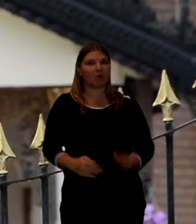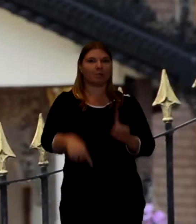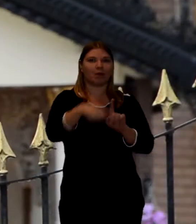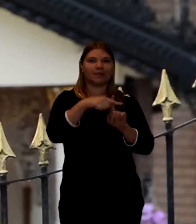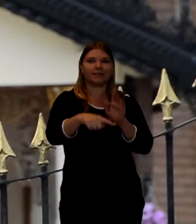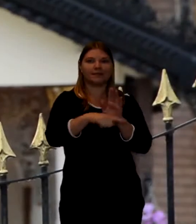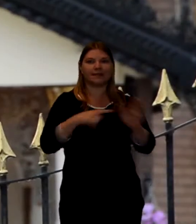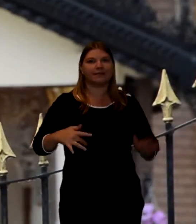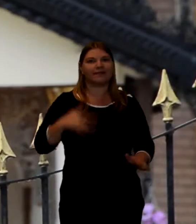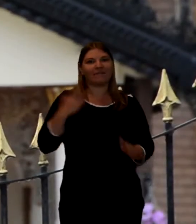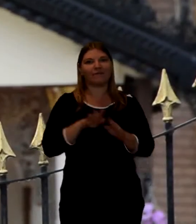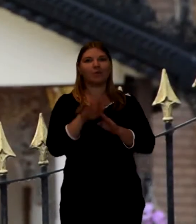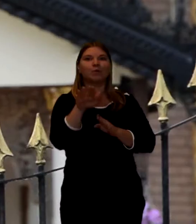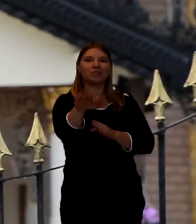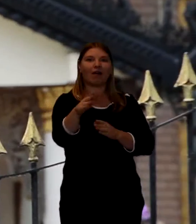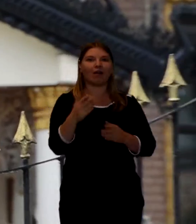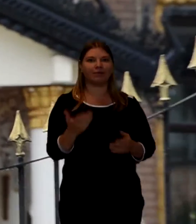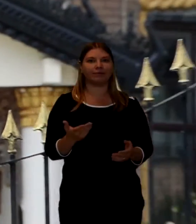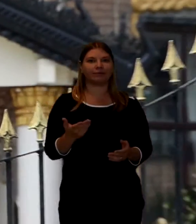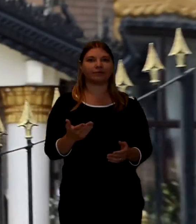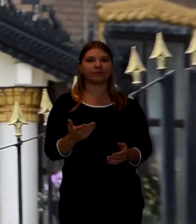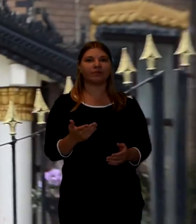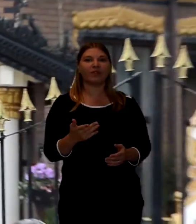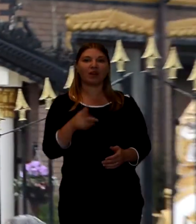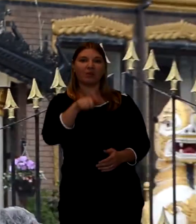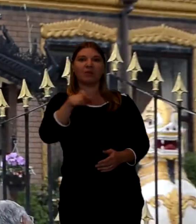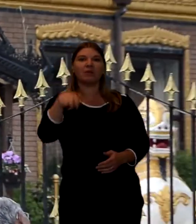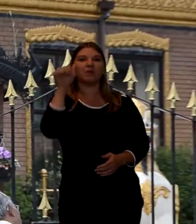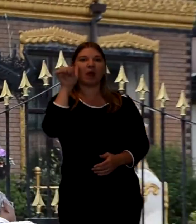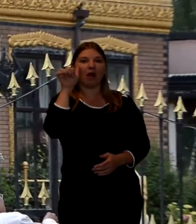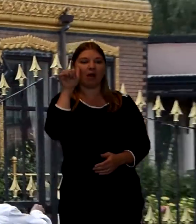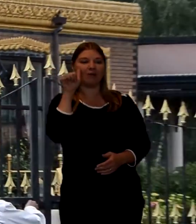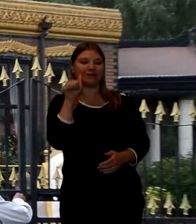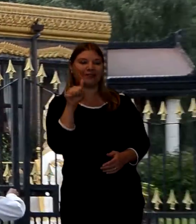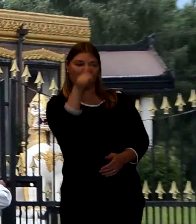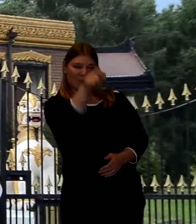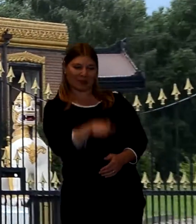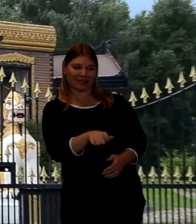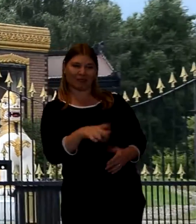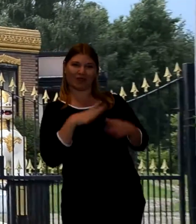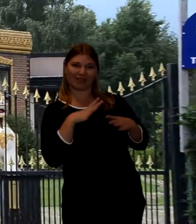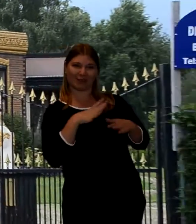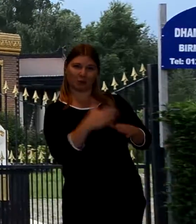If people know that they're dying or their relatives are dying, they will ask the monks to come and chant